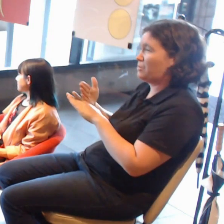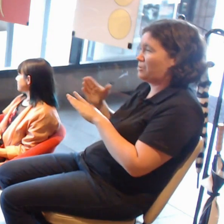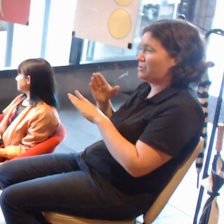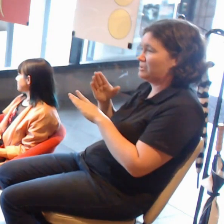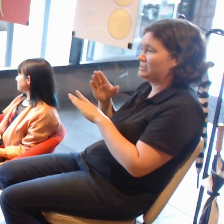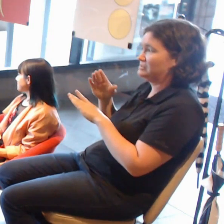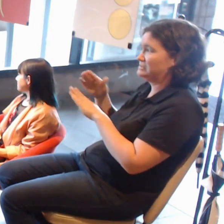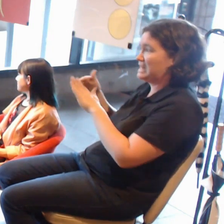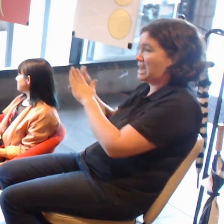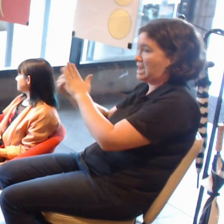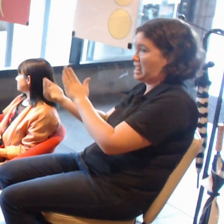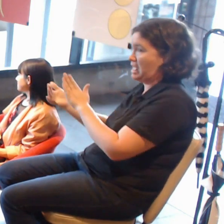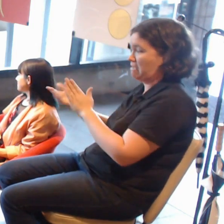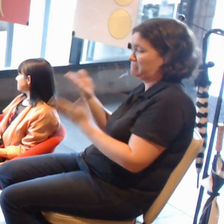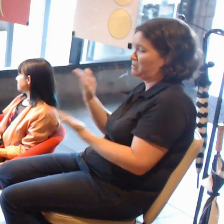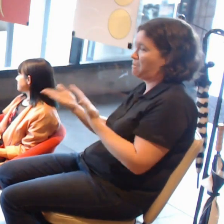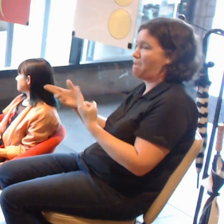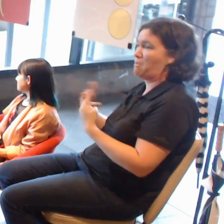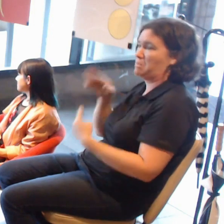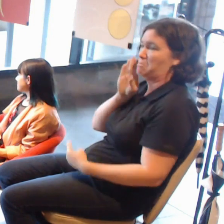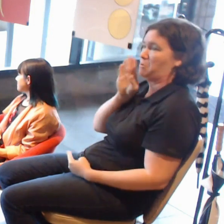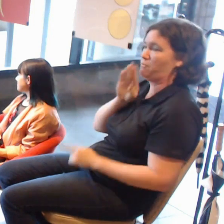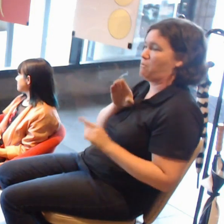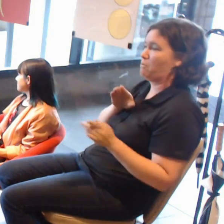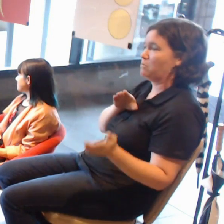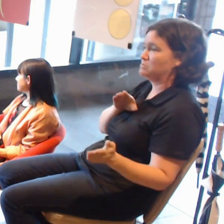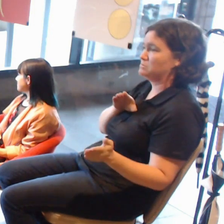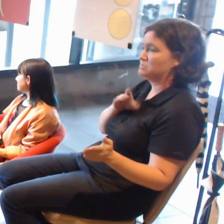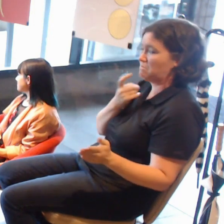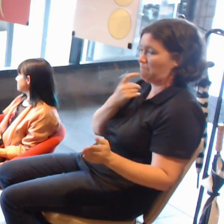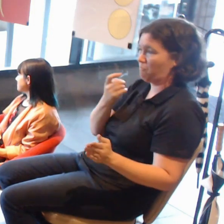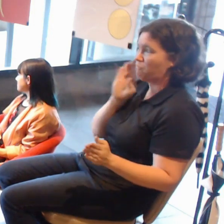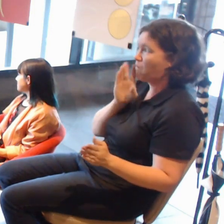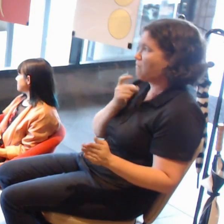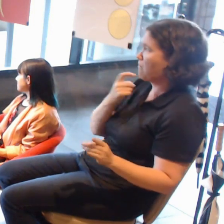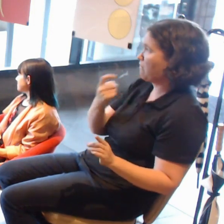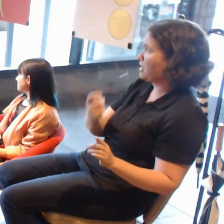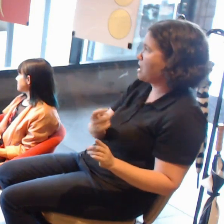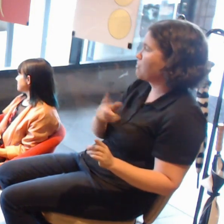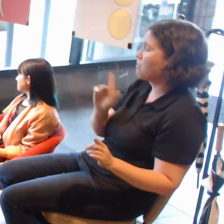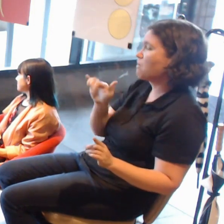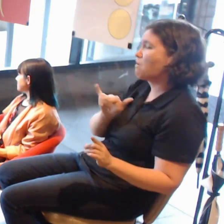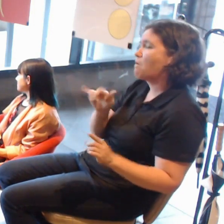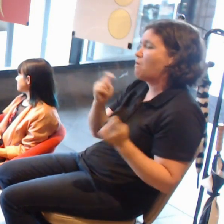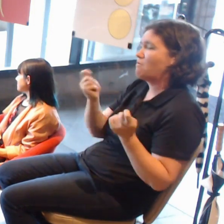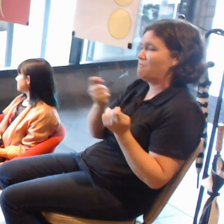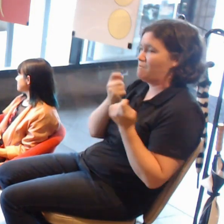and approaching a gallery when you try to explain the work and how audiences engage?